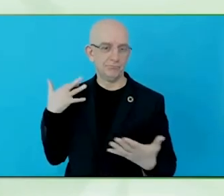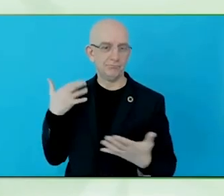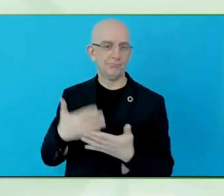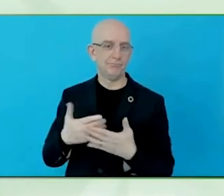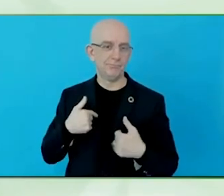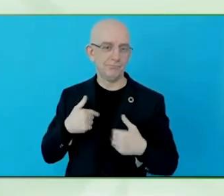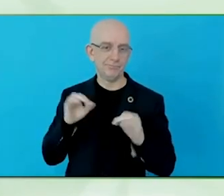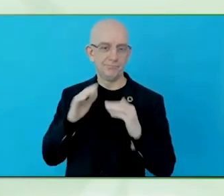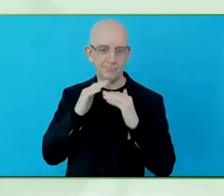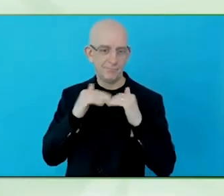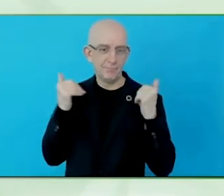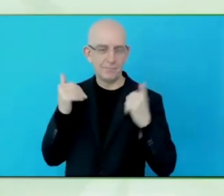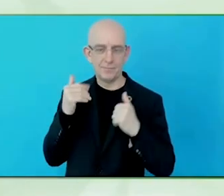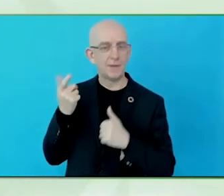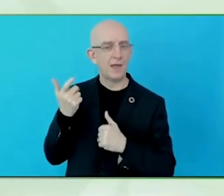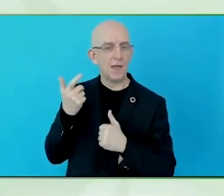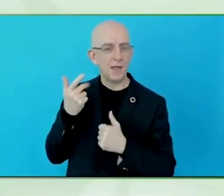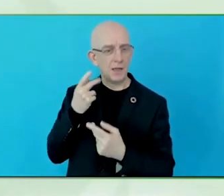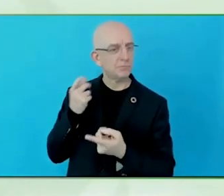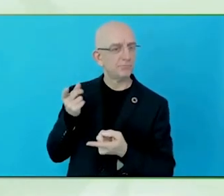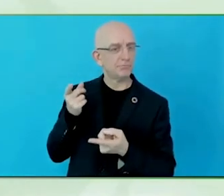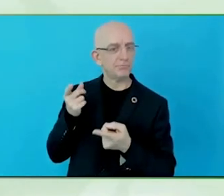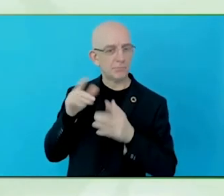You also mentioned intersectionality, so diversity